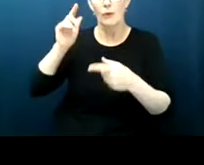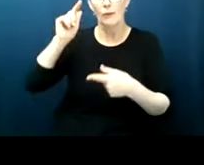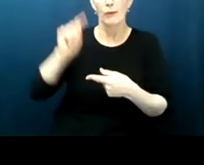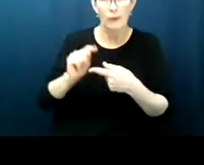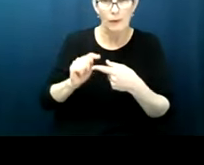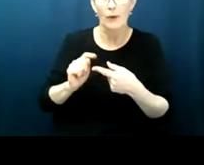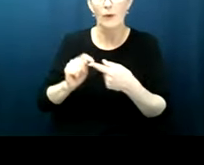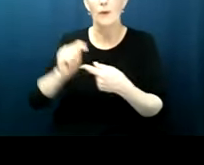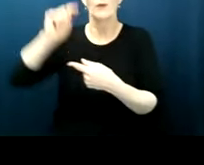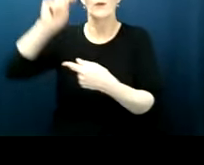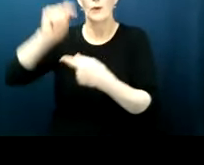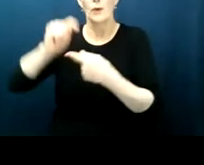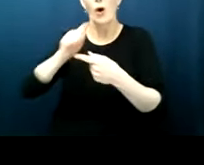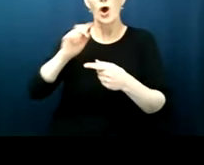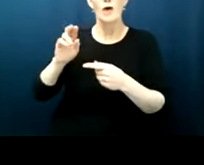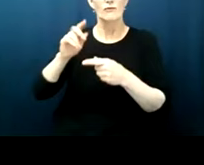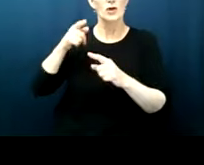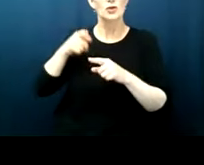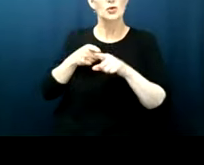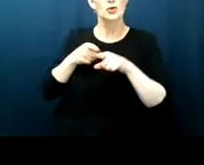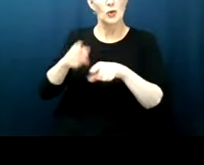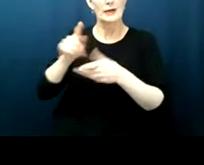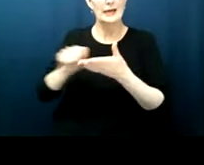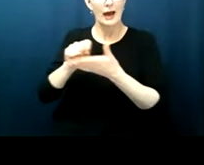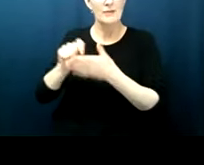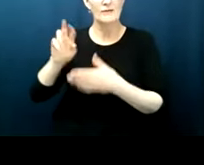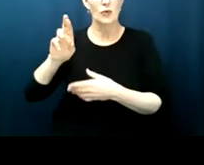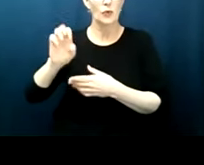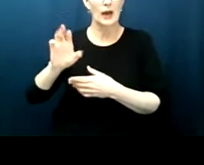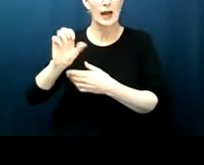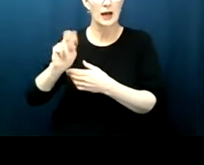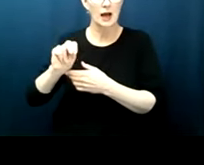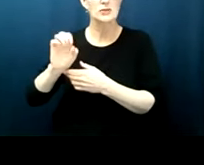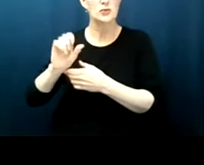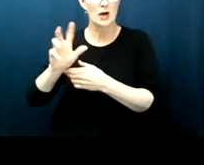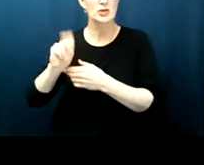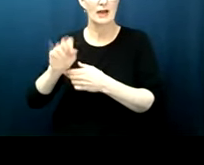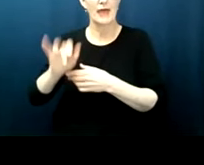there are other moments as well and for many years now we've been living in a moment of contraction